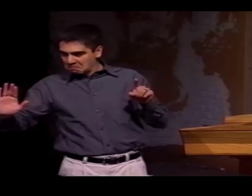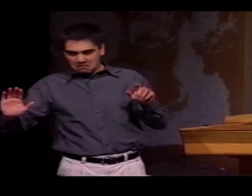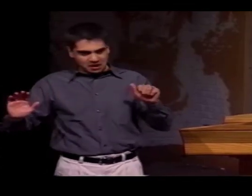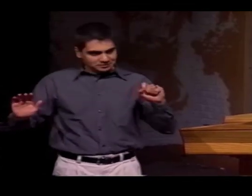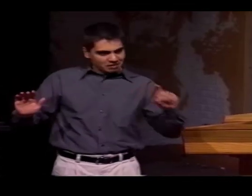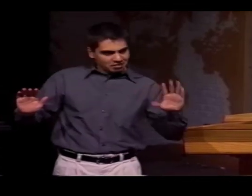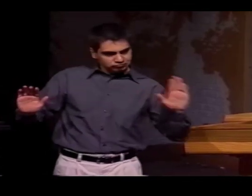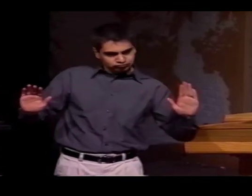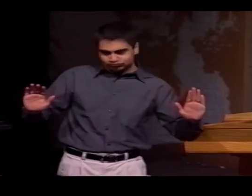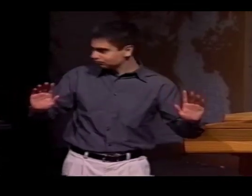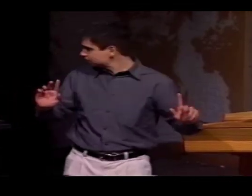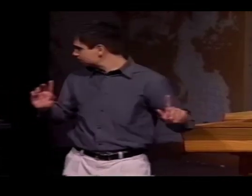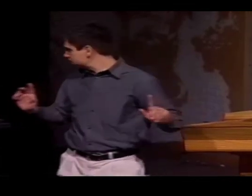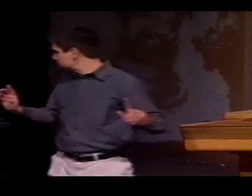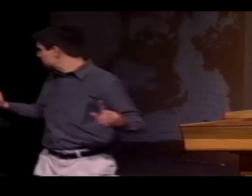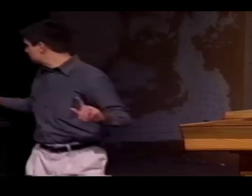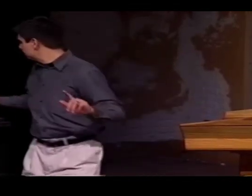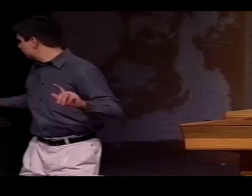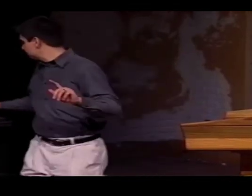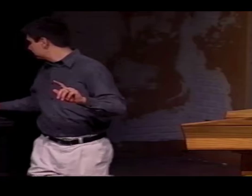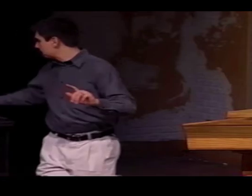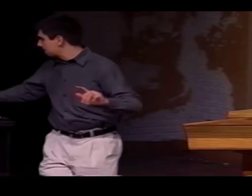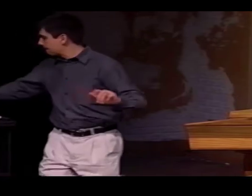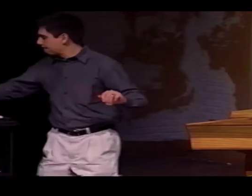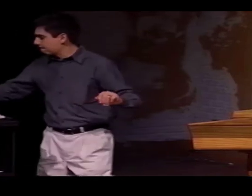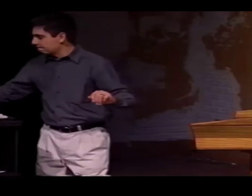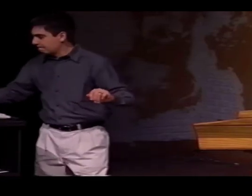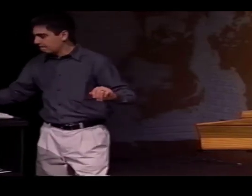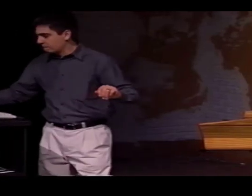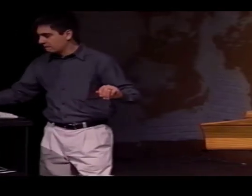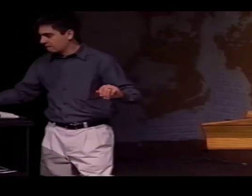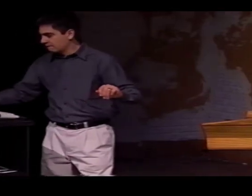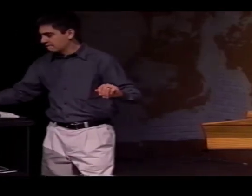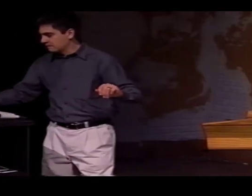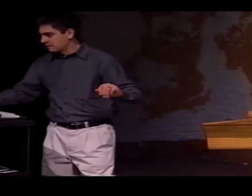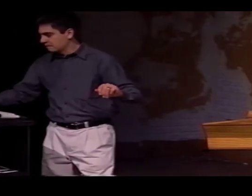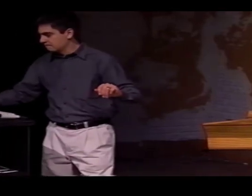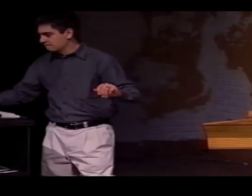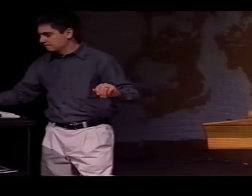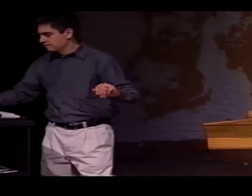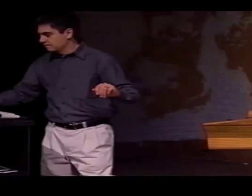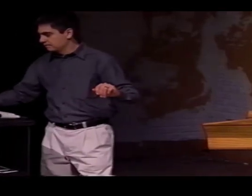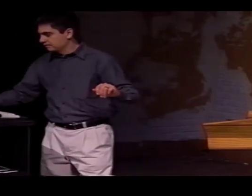I HAVE TO EXPLAIN THE DIFFERENCES BETWEEN LSM AND ASL FOR THIS EXAMPLE.